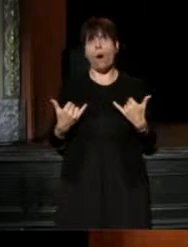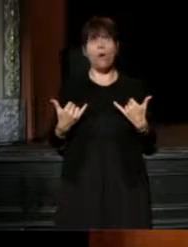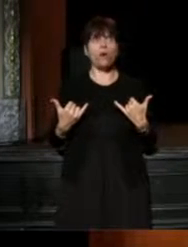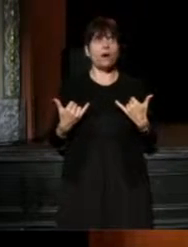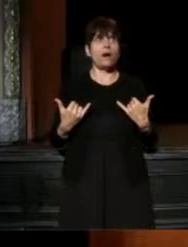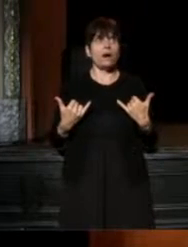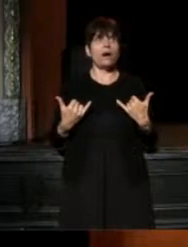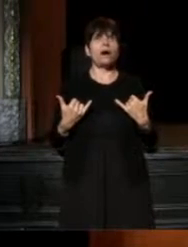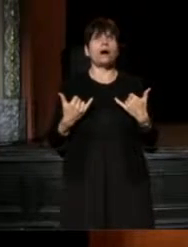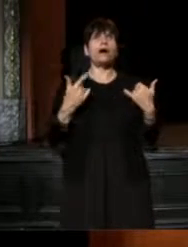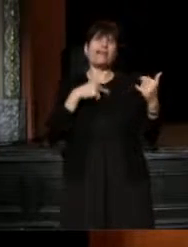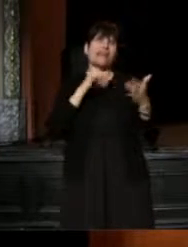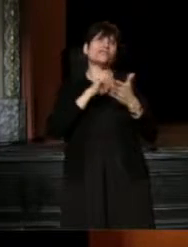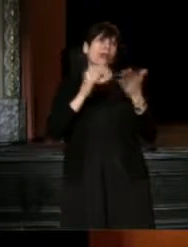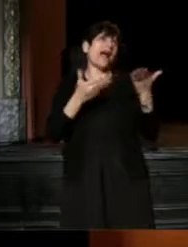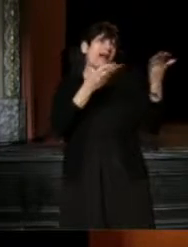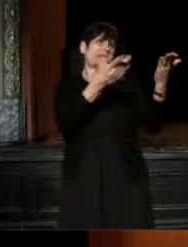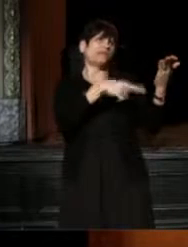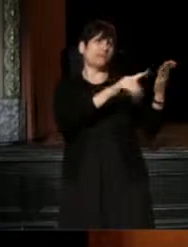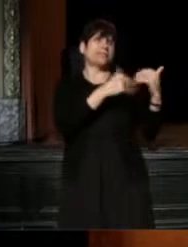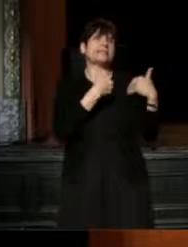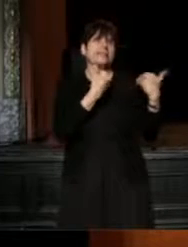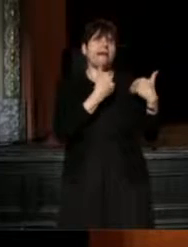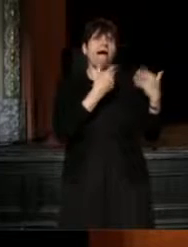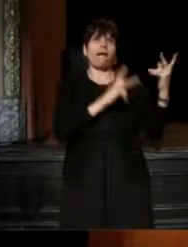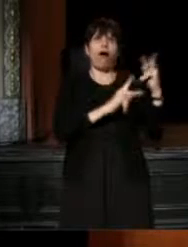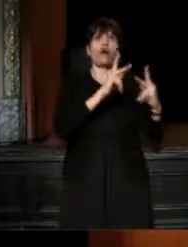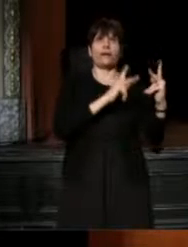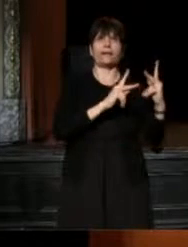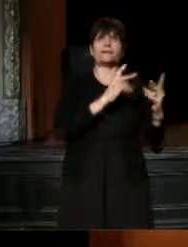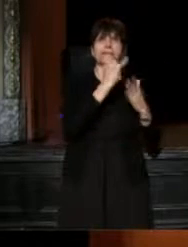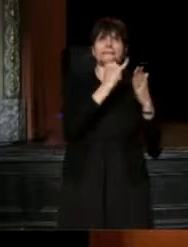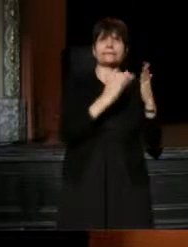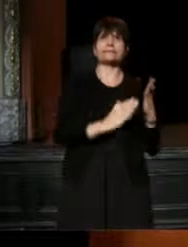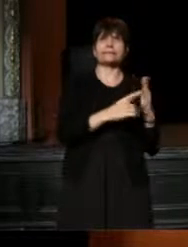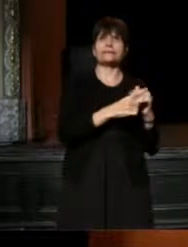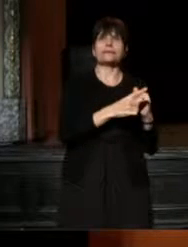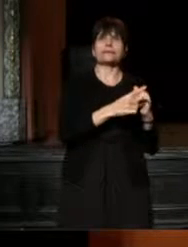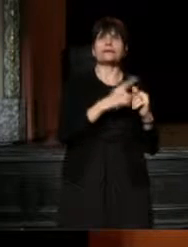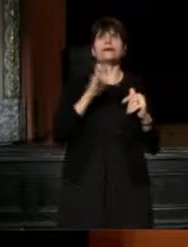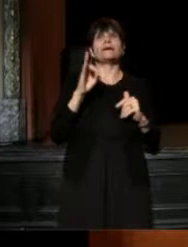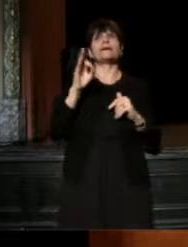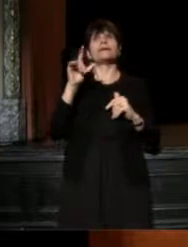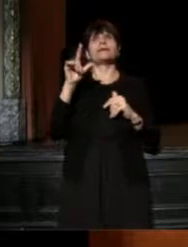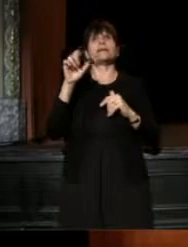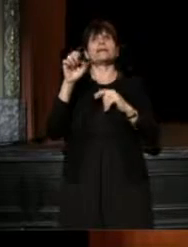is one of the things that I have to offer to these young artists. And so, The Flea, is a site.